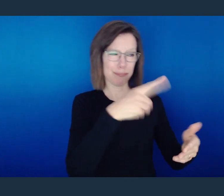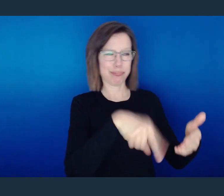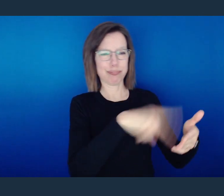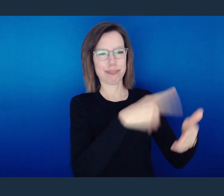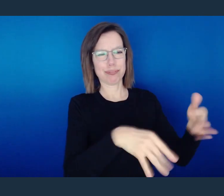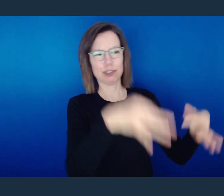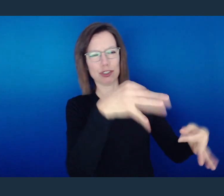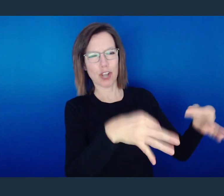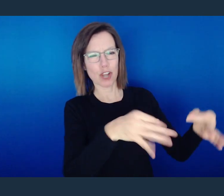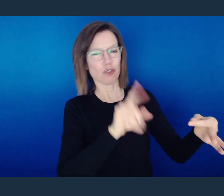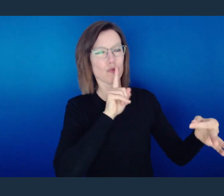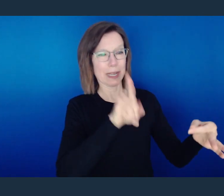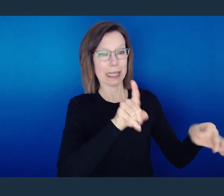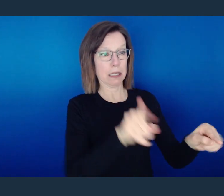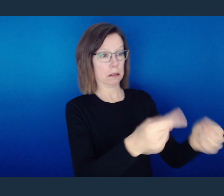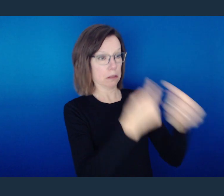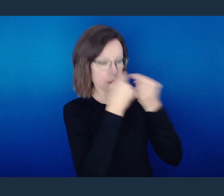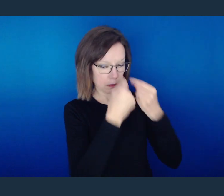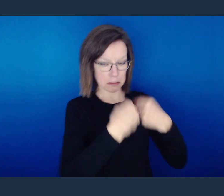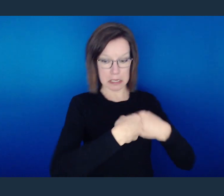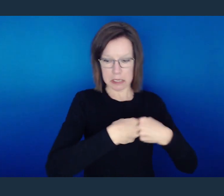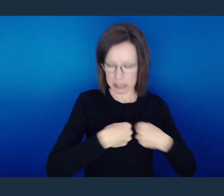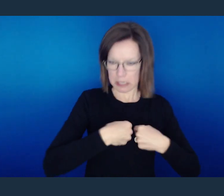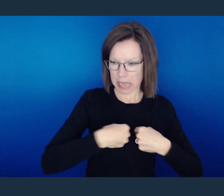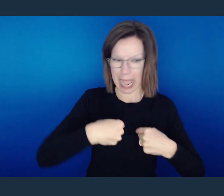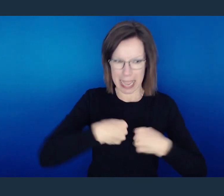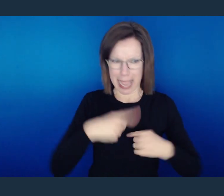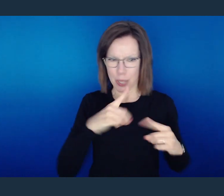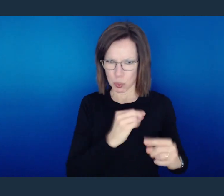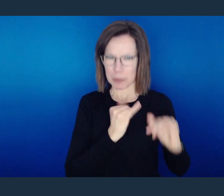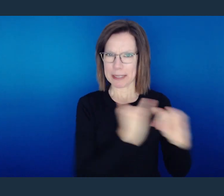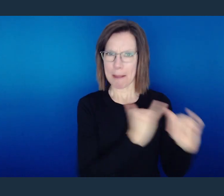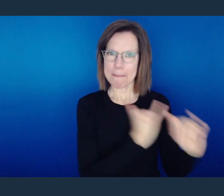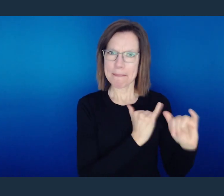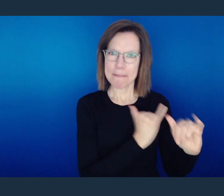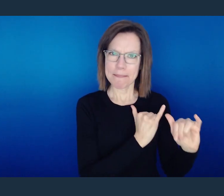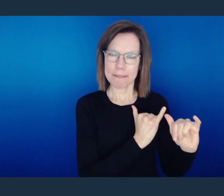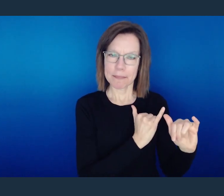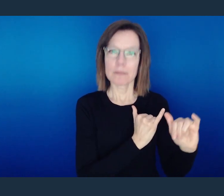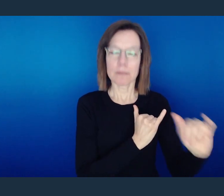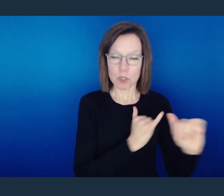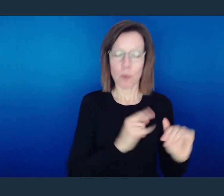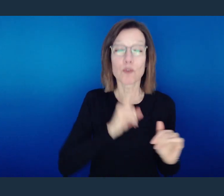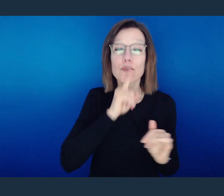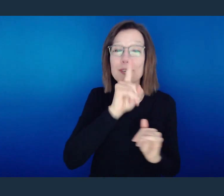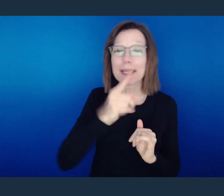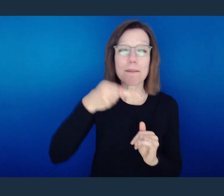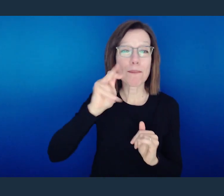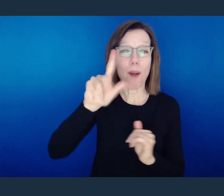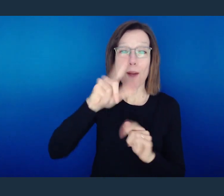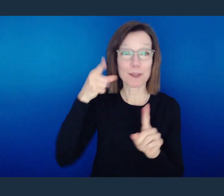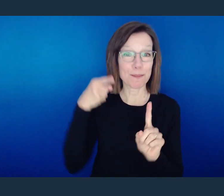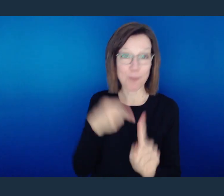For in passing judgment on another, you condemn yourself, because you, the judge, practice the same thing."